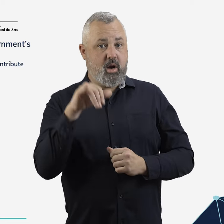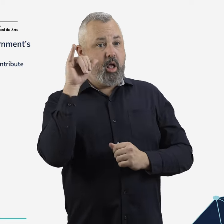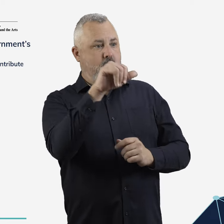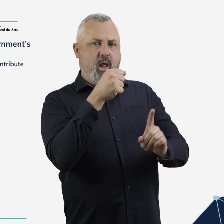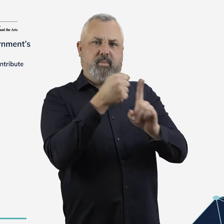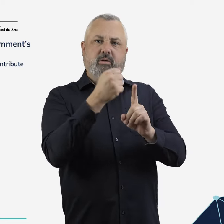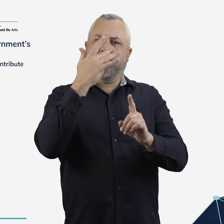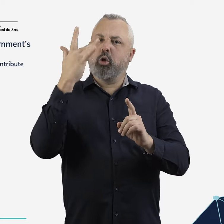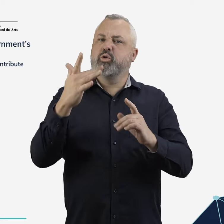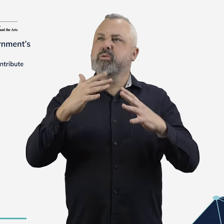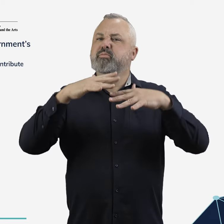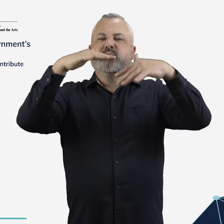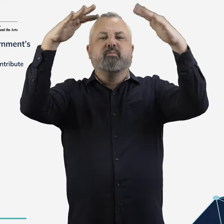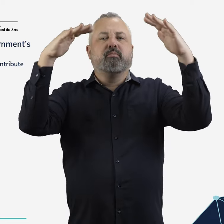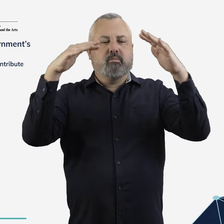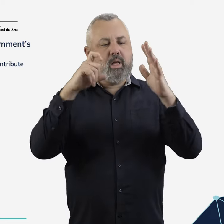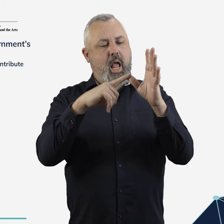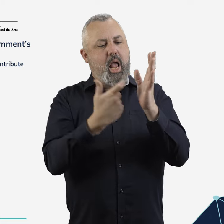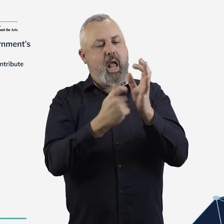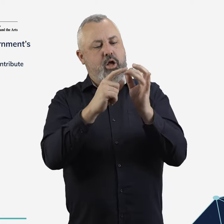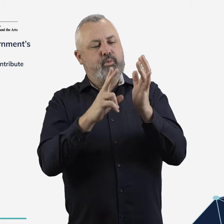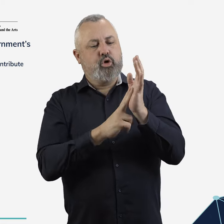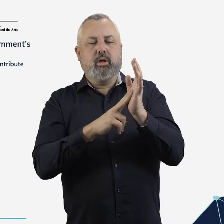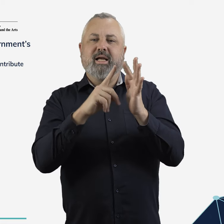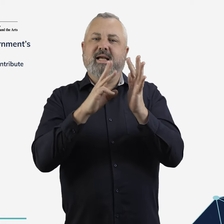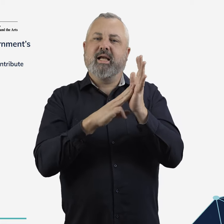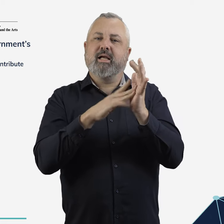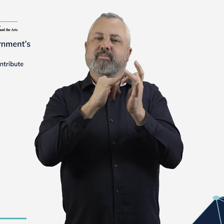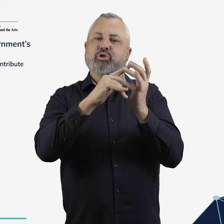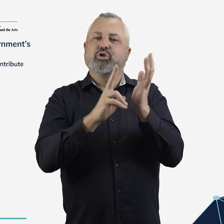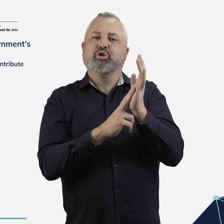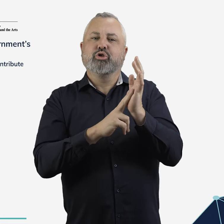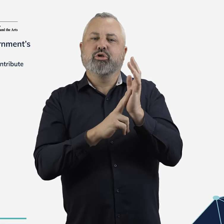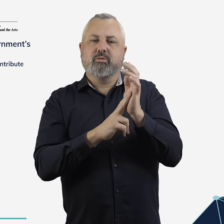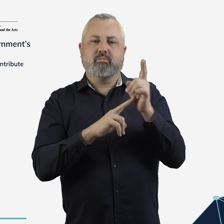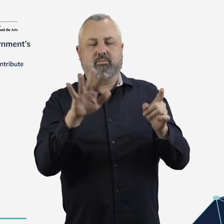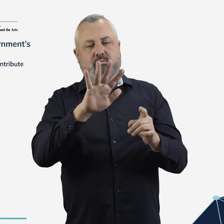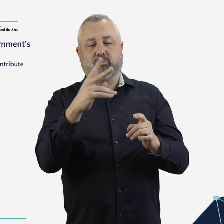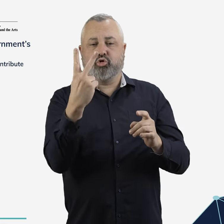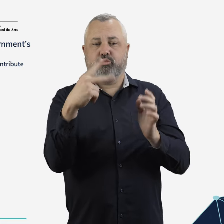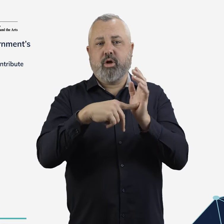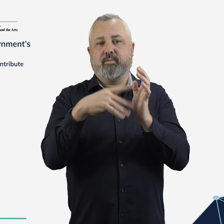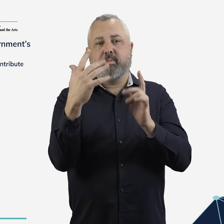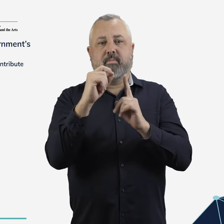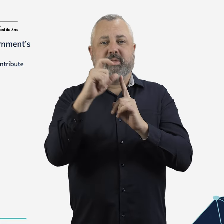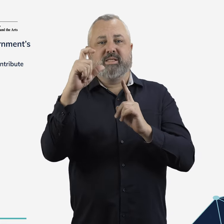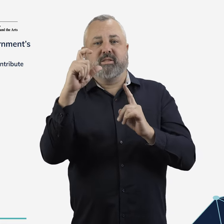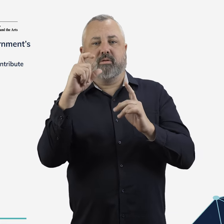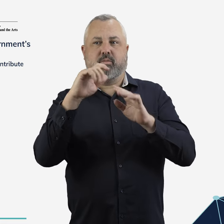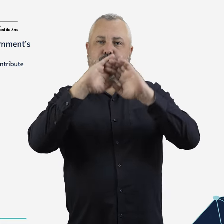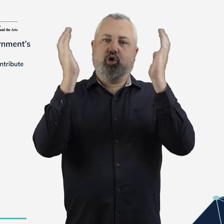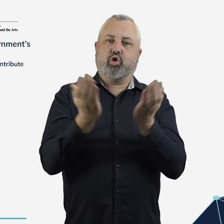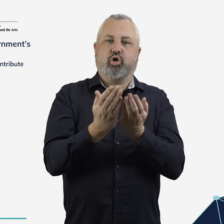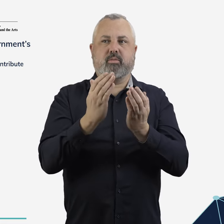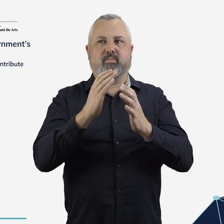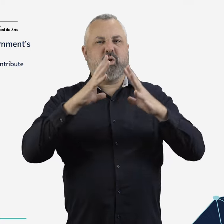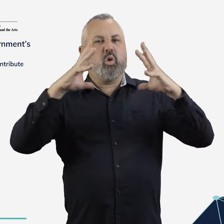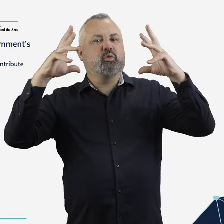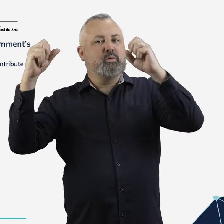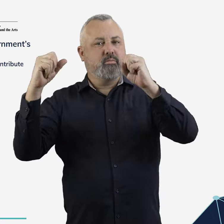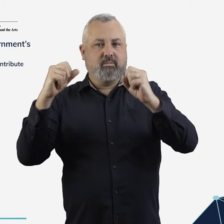Aviation contributes around 2.5% to global carbon emissions.